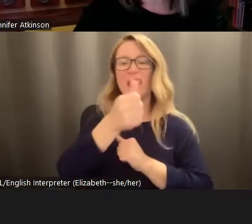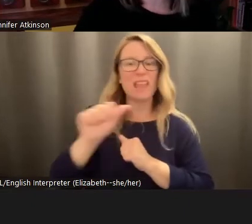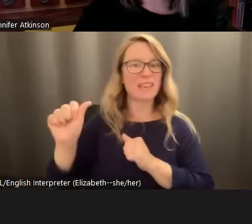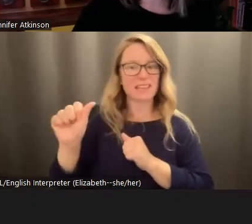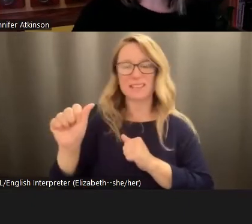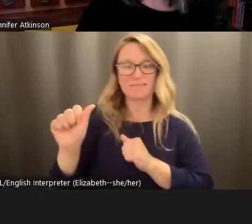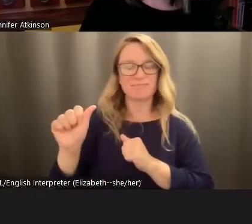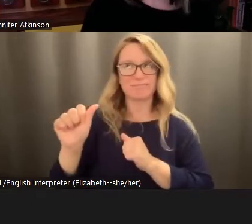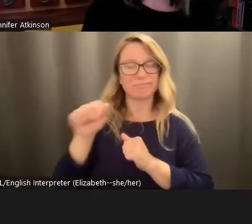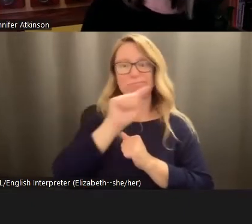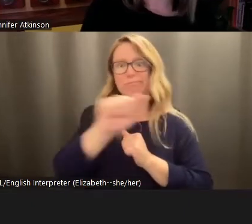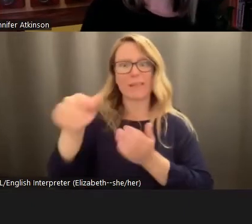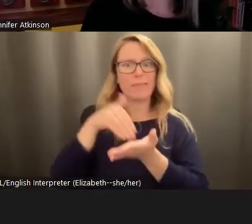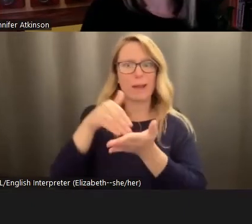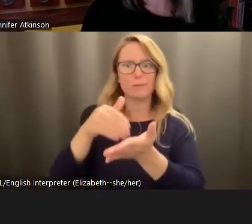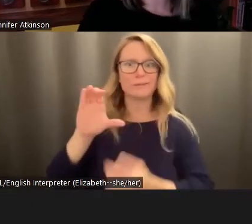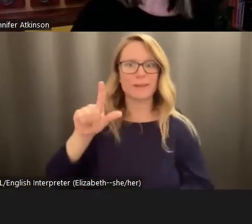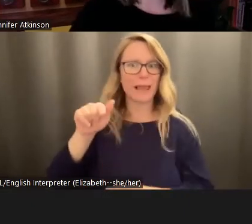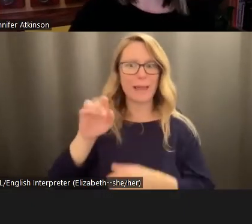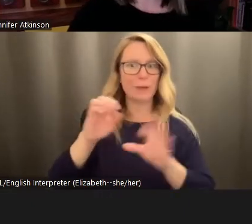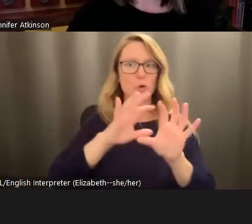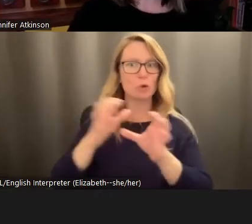1000s of climate groups who are ready to welcome you into the